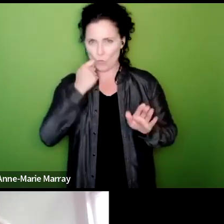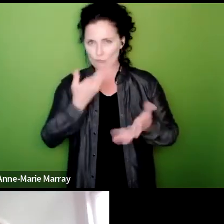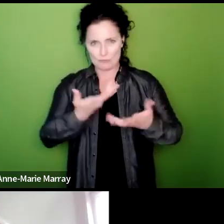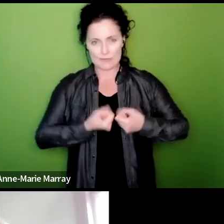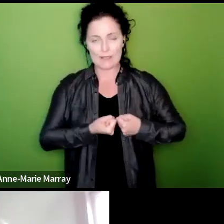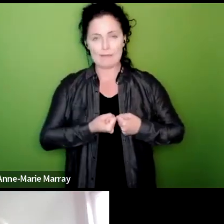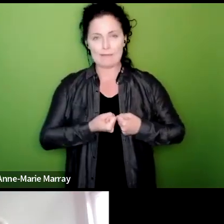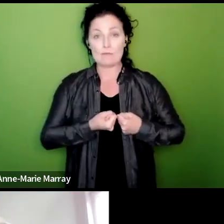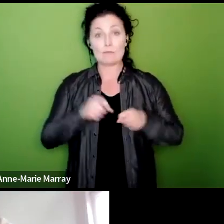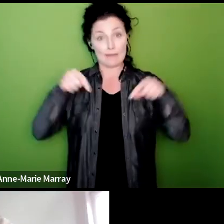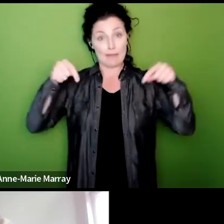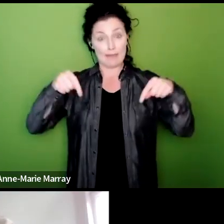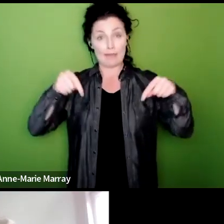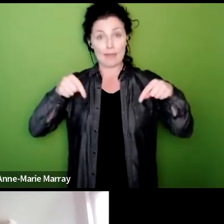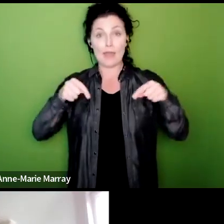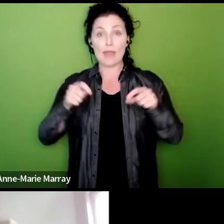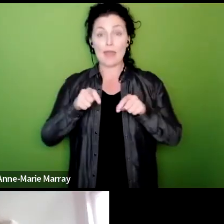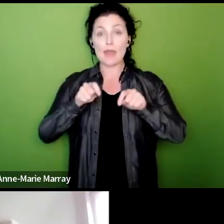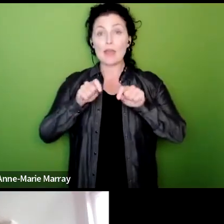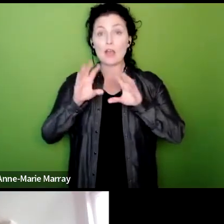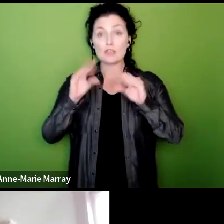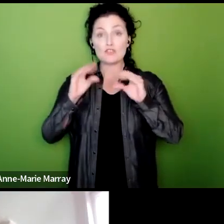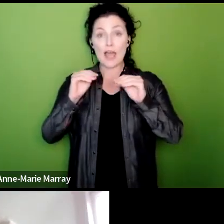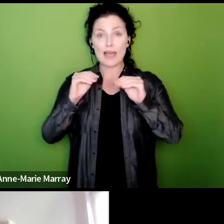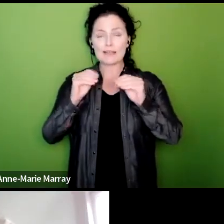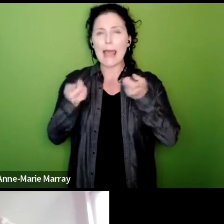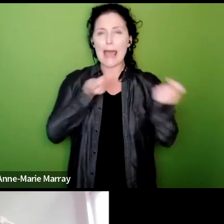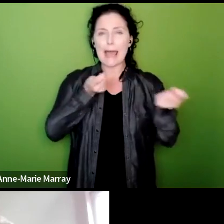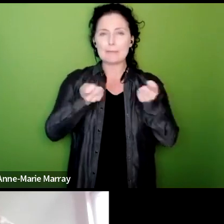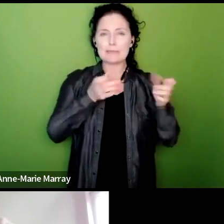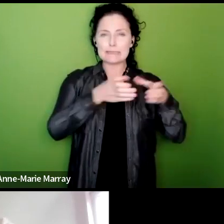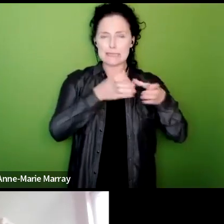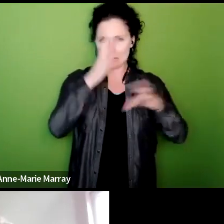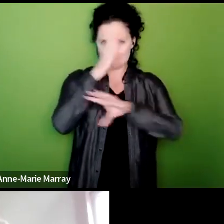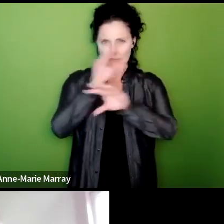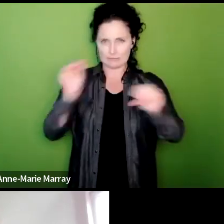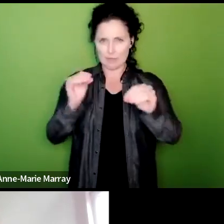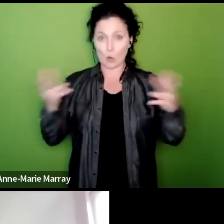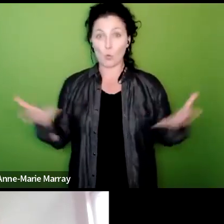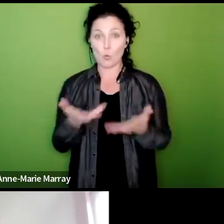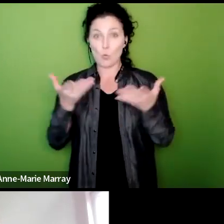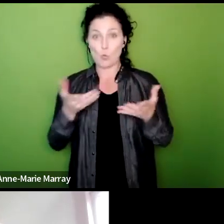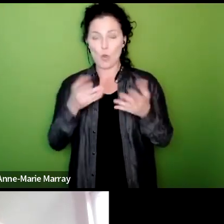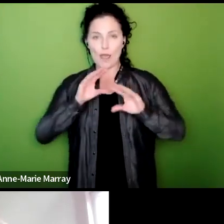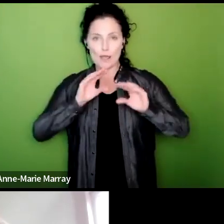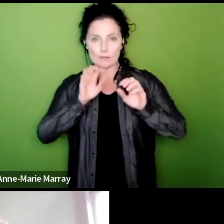into the chat the admins will tell you which chat to send it to and those admins will filter the